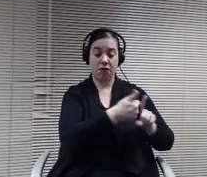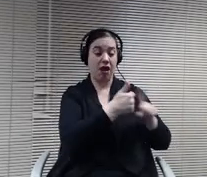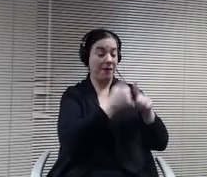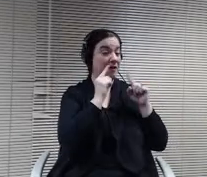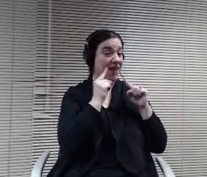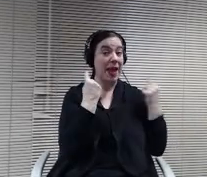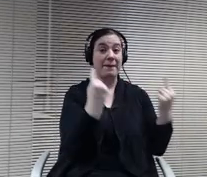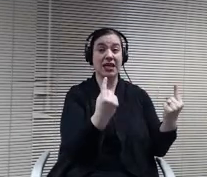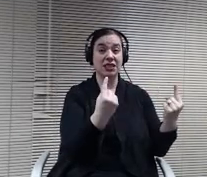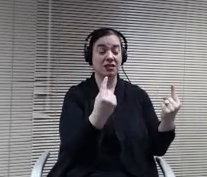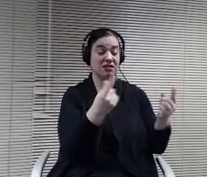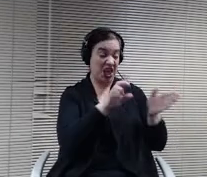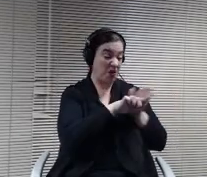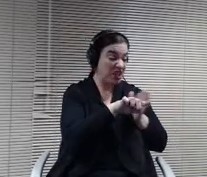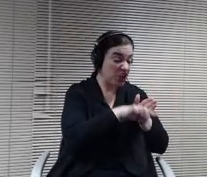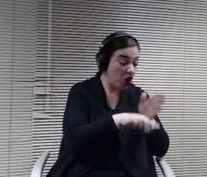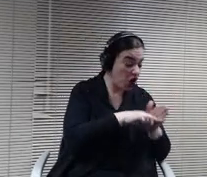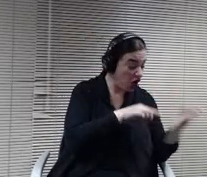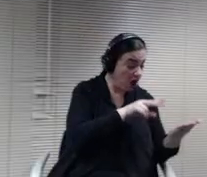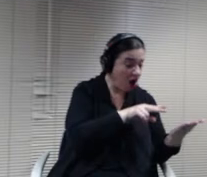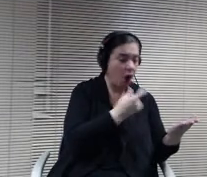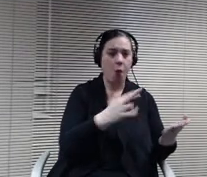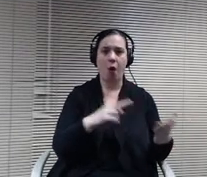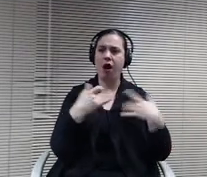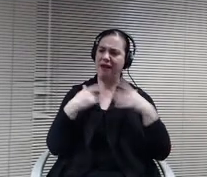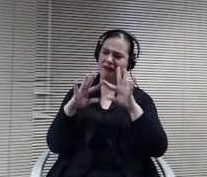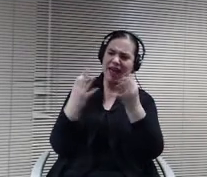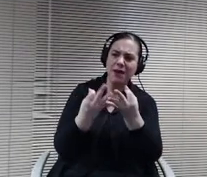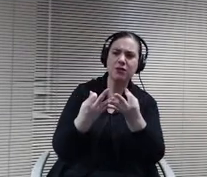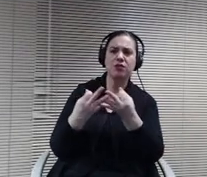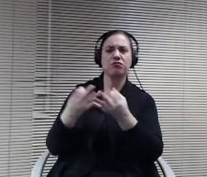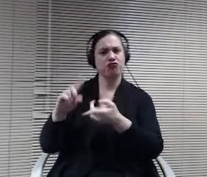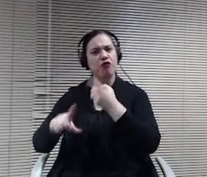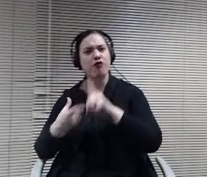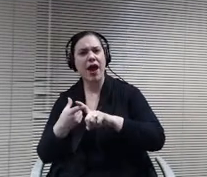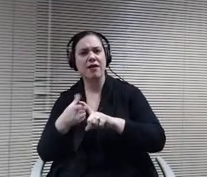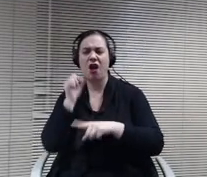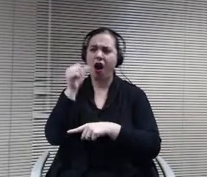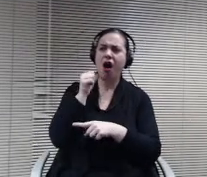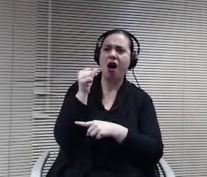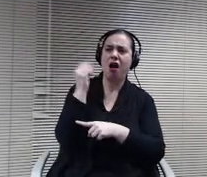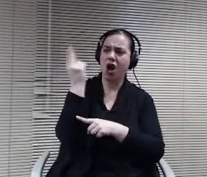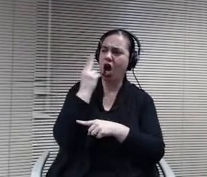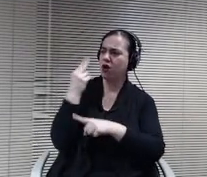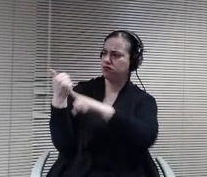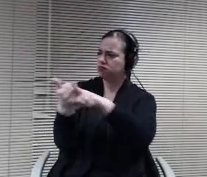they have a family member or friend, Aunt Uncle that has had that experience, and so it's actually really inspiring to see